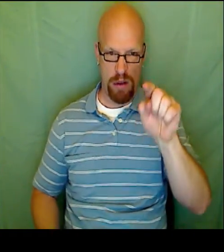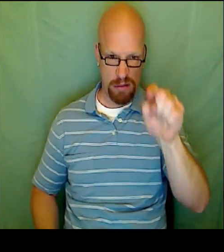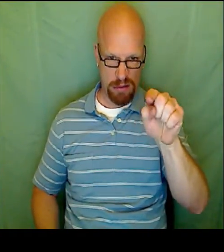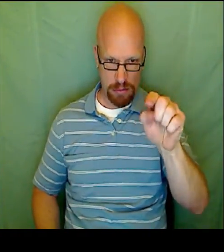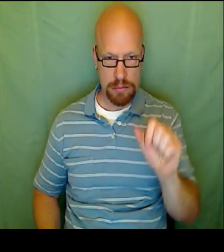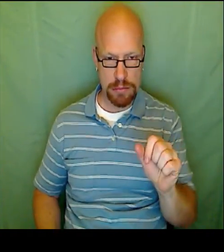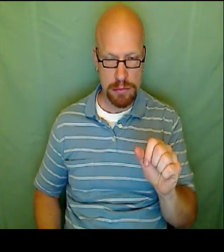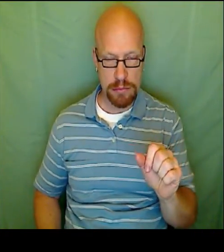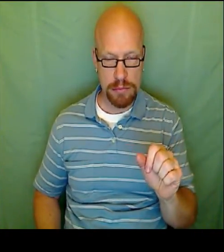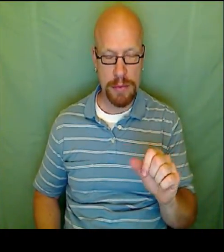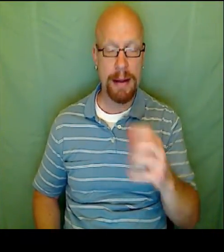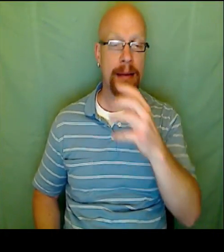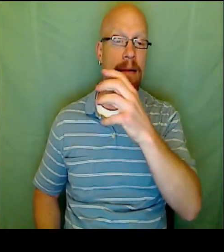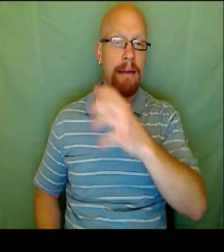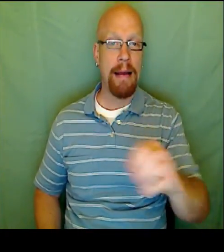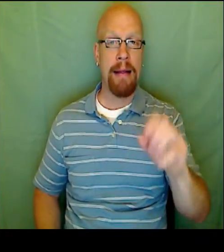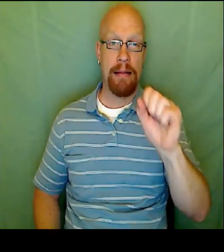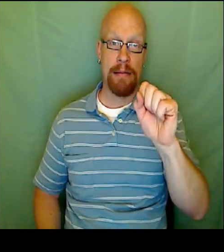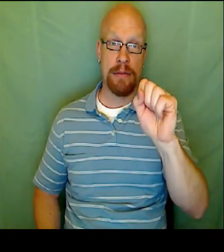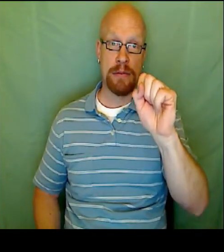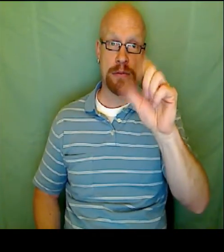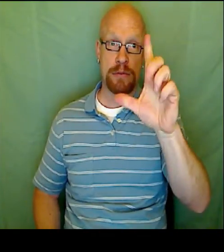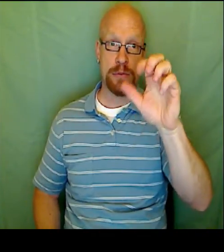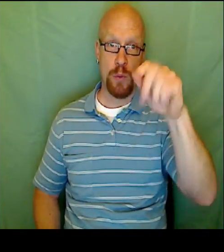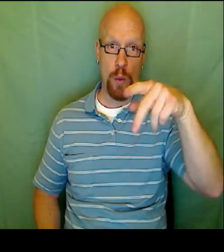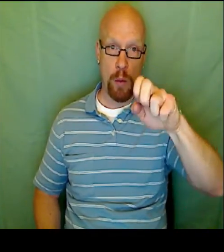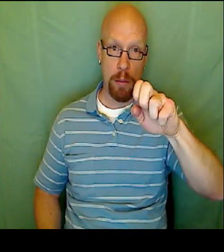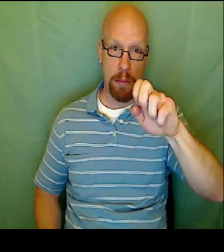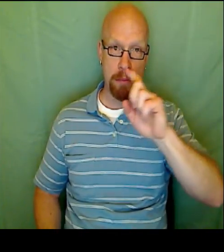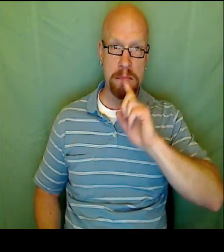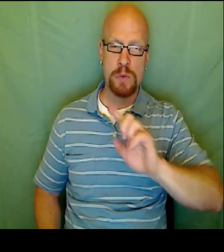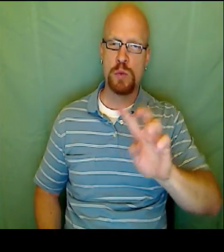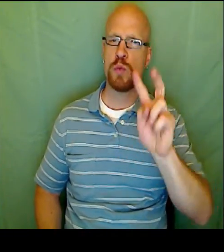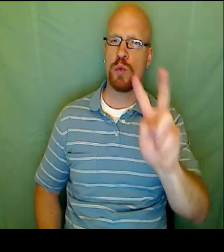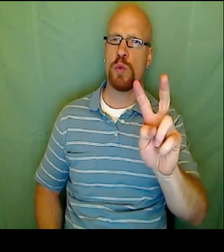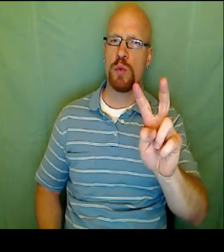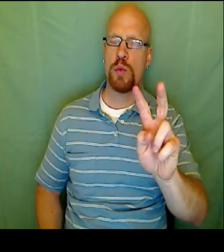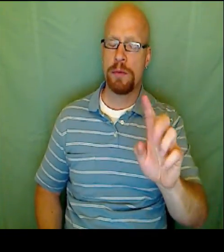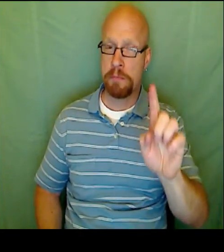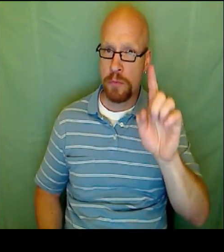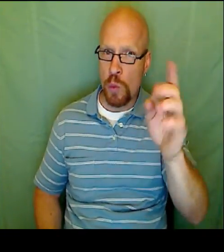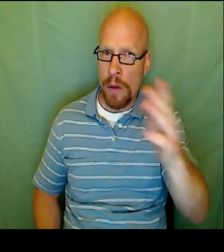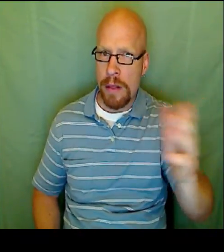This is the first line for the first equation. The intercept being positive one